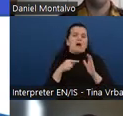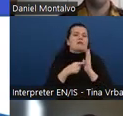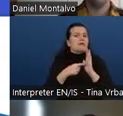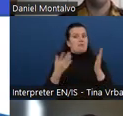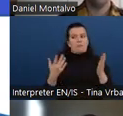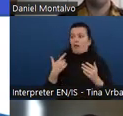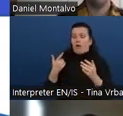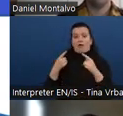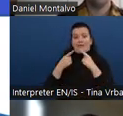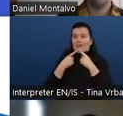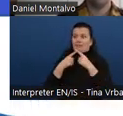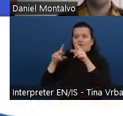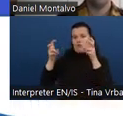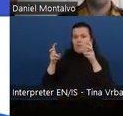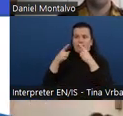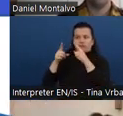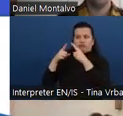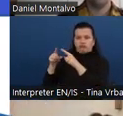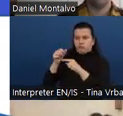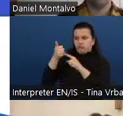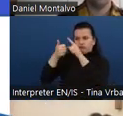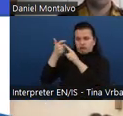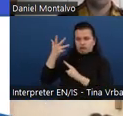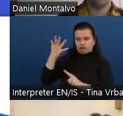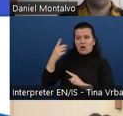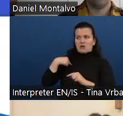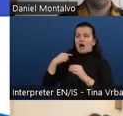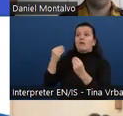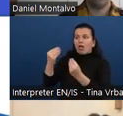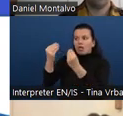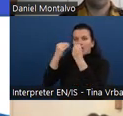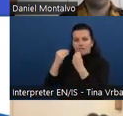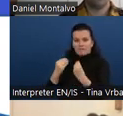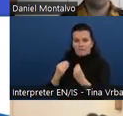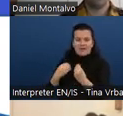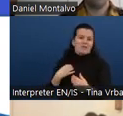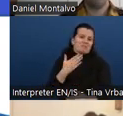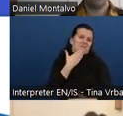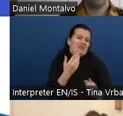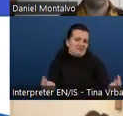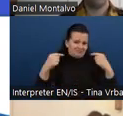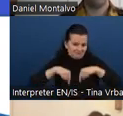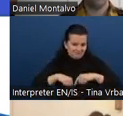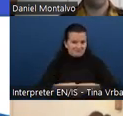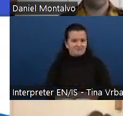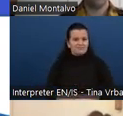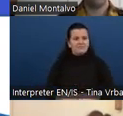Before we begin we have a few general housekeeping items to go over. Closed captioning is provided.